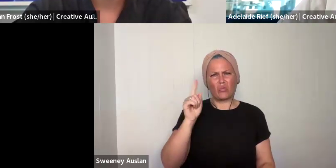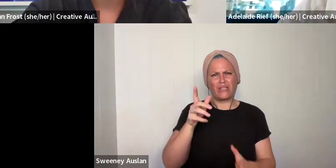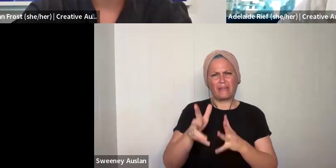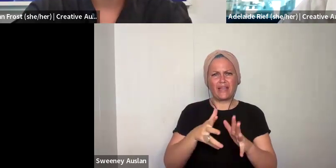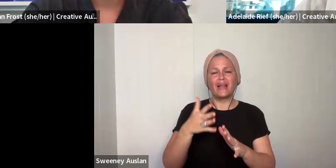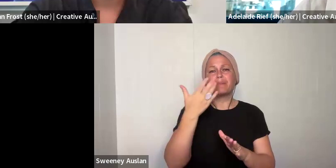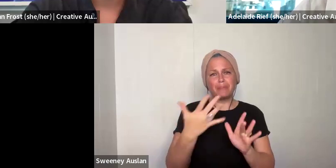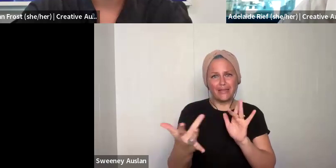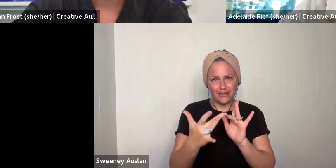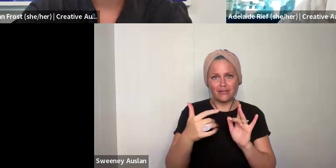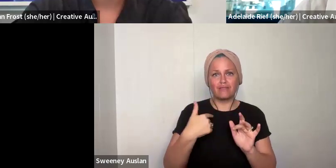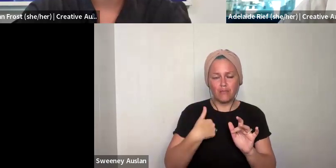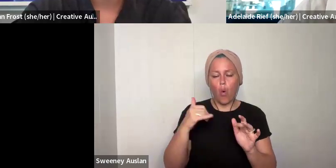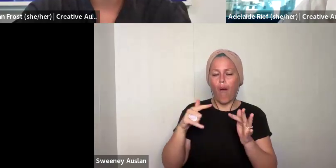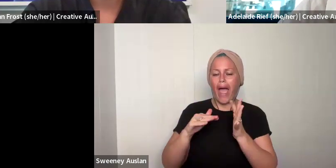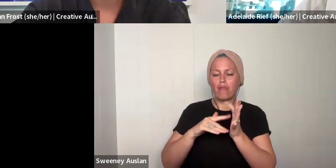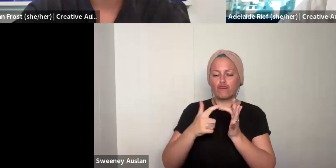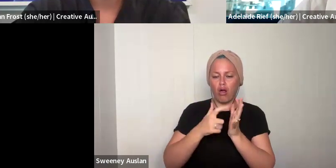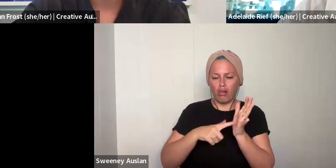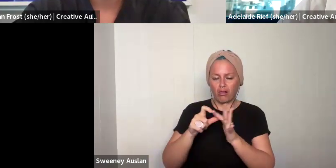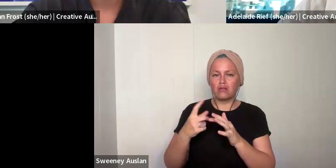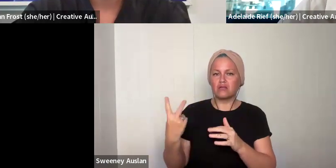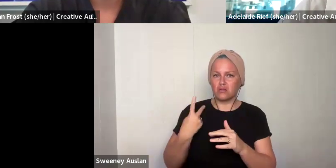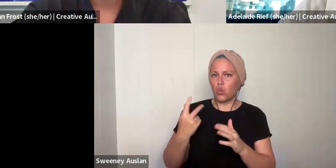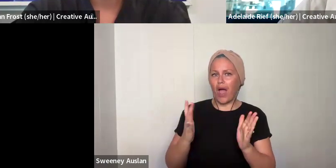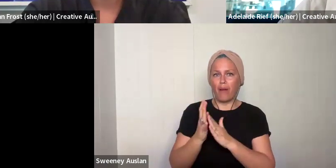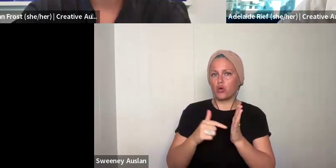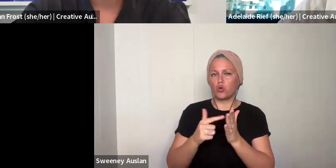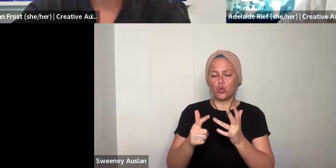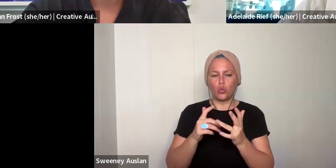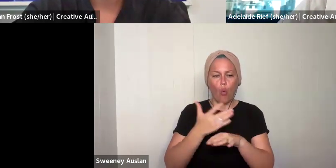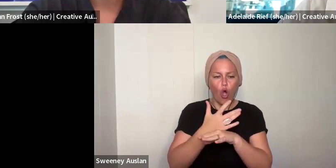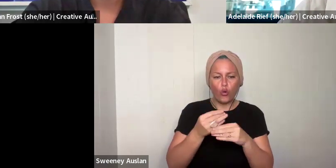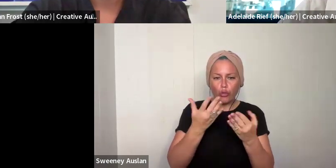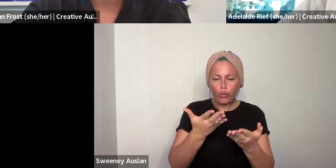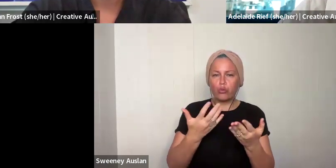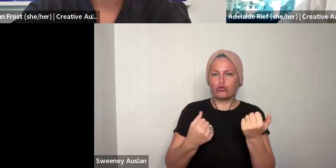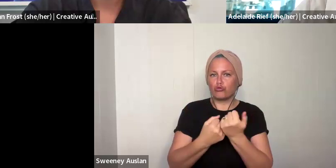grant. If you are not sure what I'm talking about and you need help with this